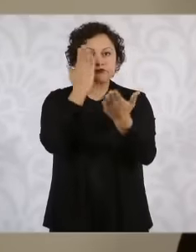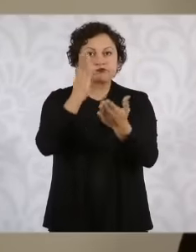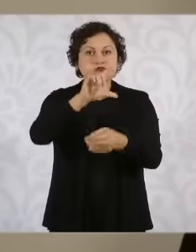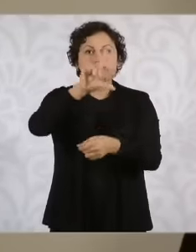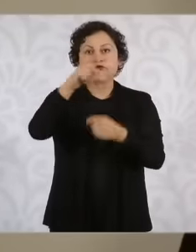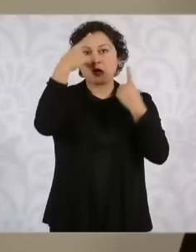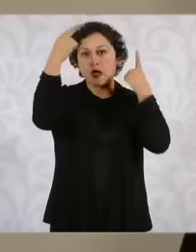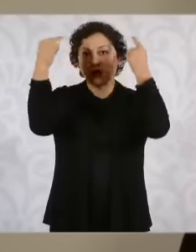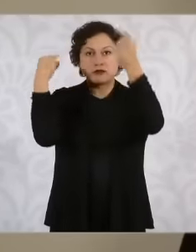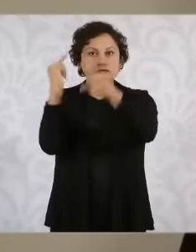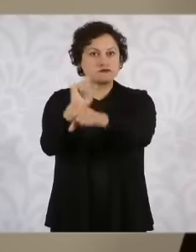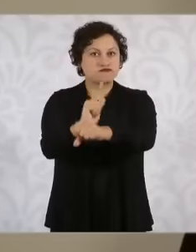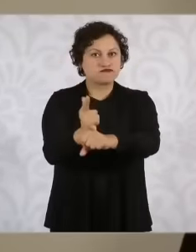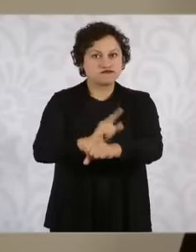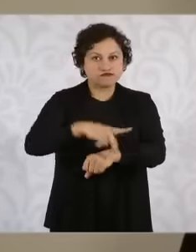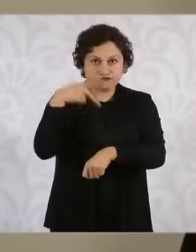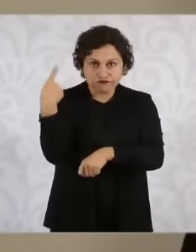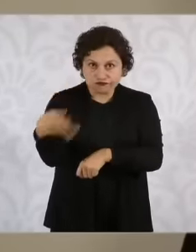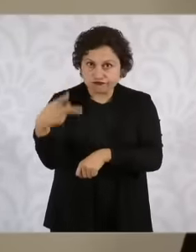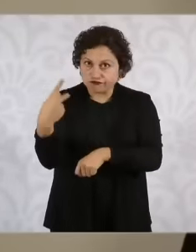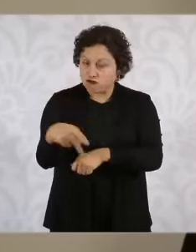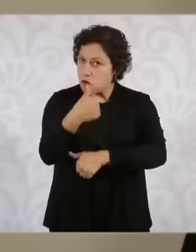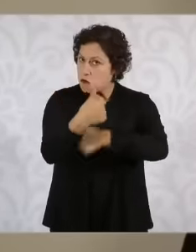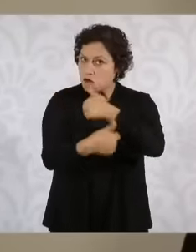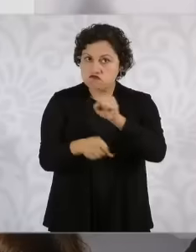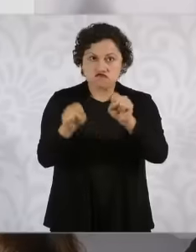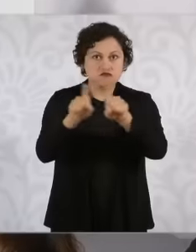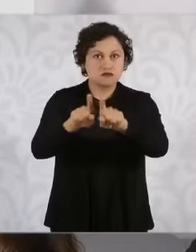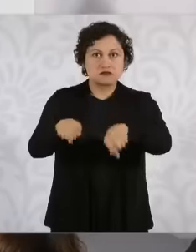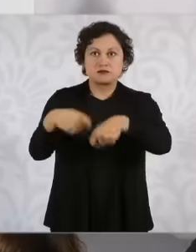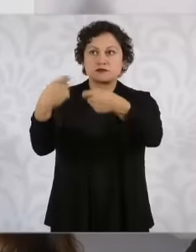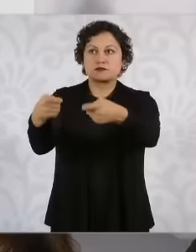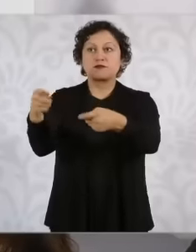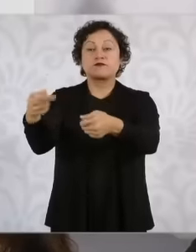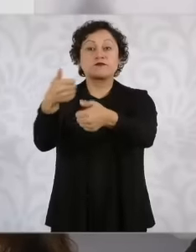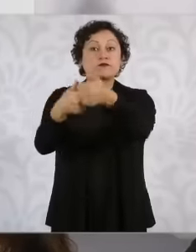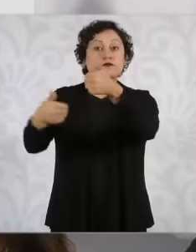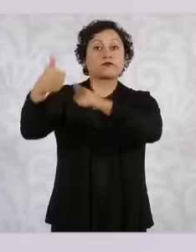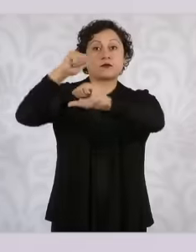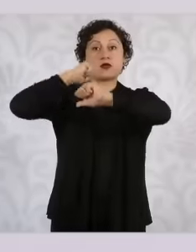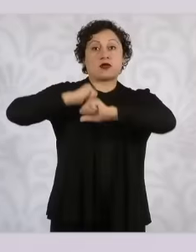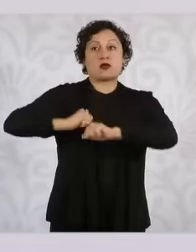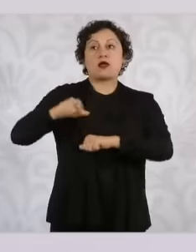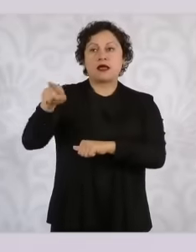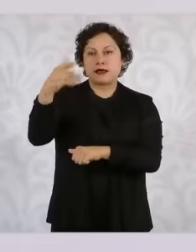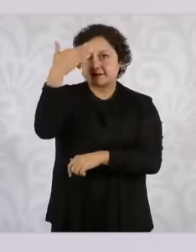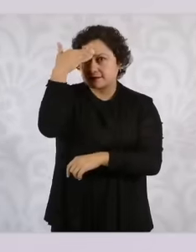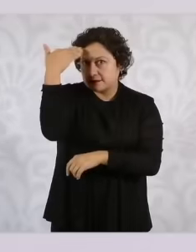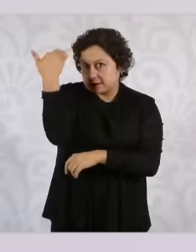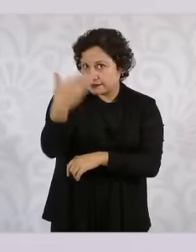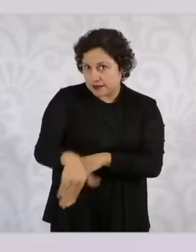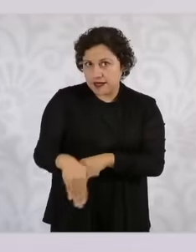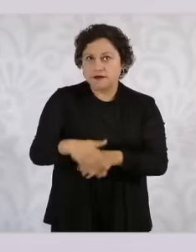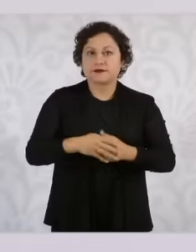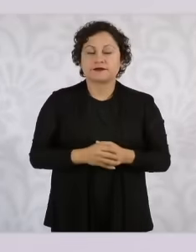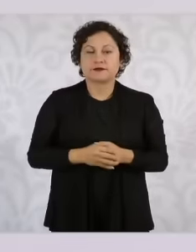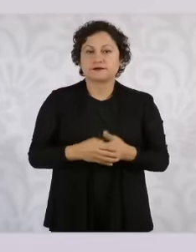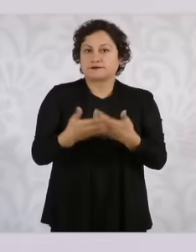the commanders are officers who are trained for it. In other words, an institution is being consolidated